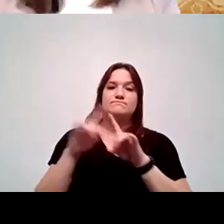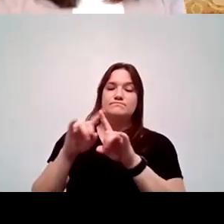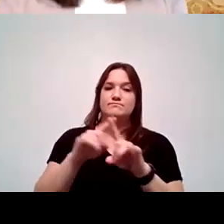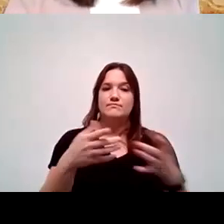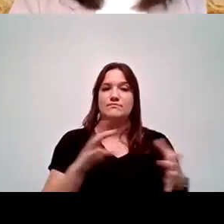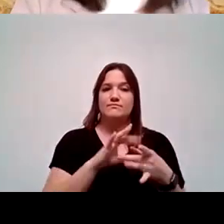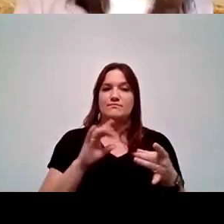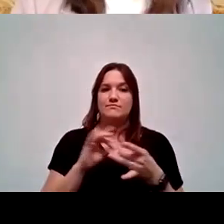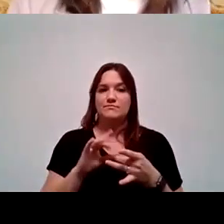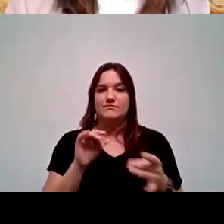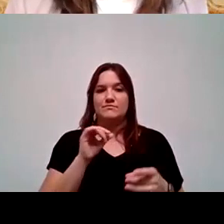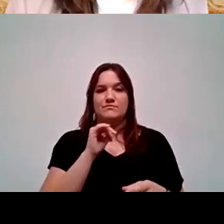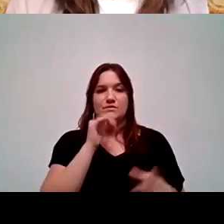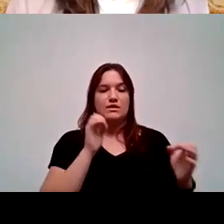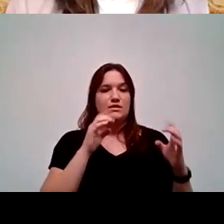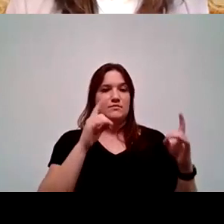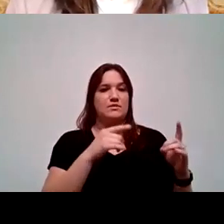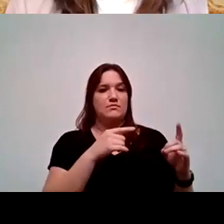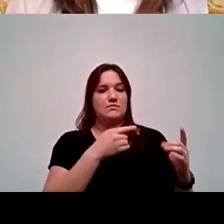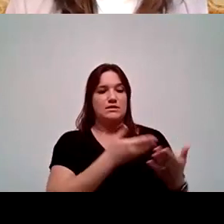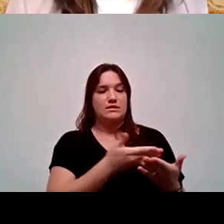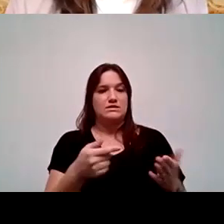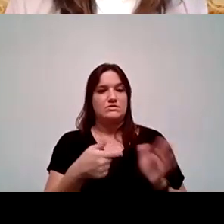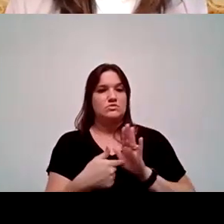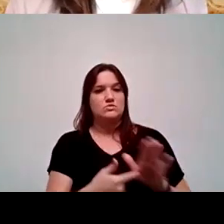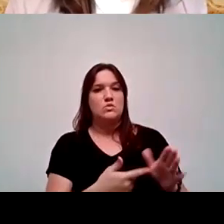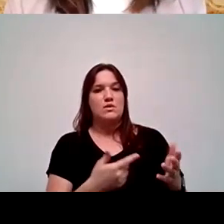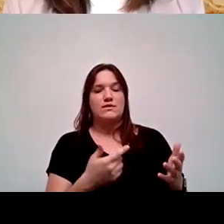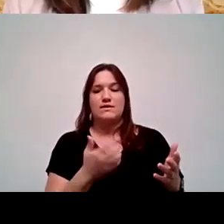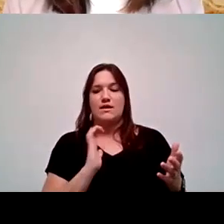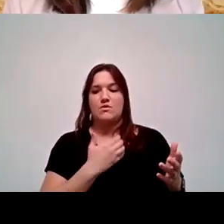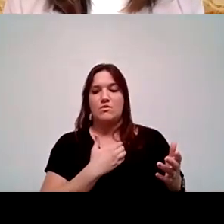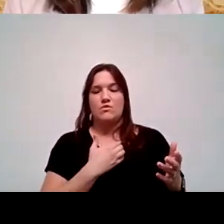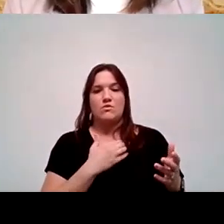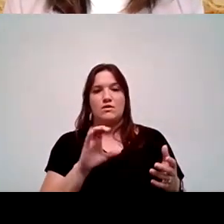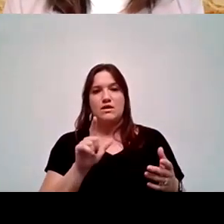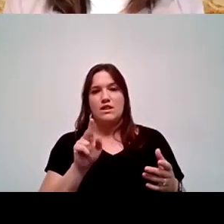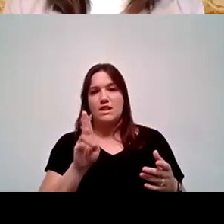There are nonacademic indicators, including our club structures and whatnot.